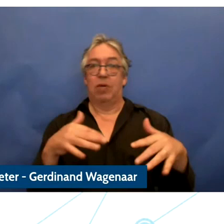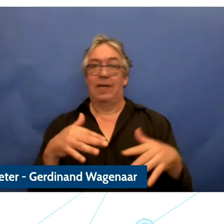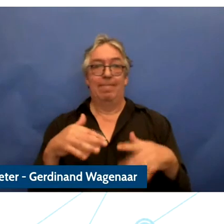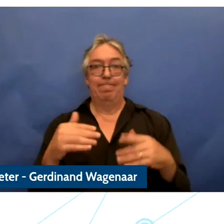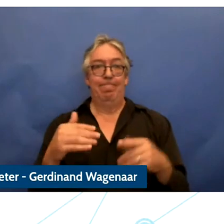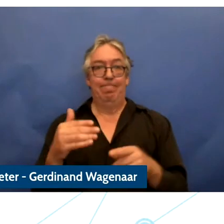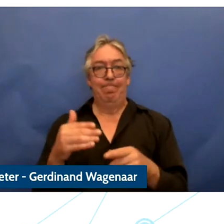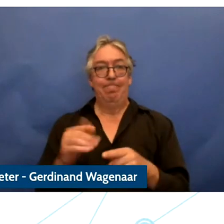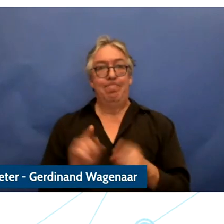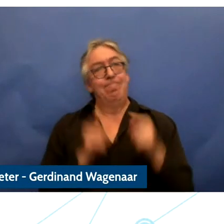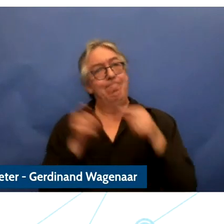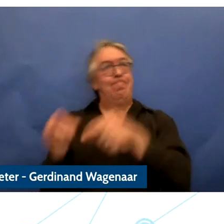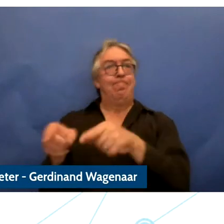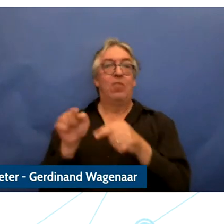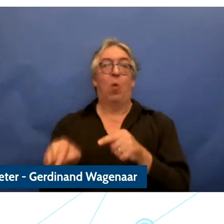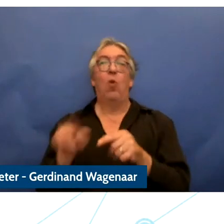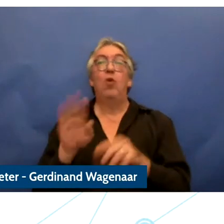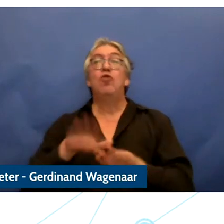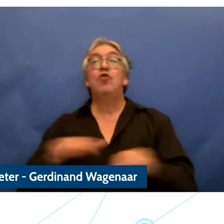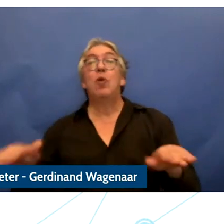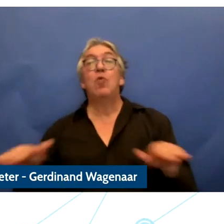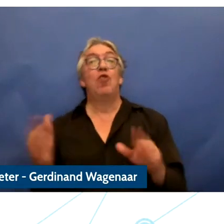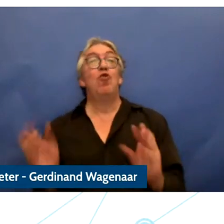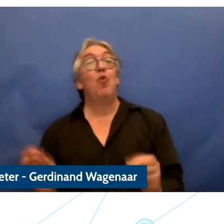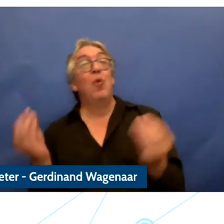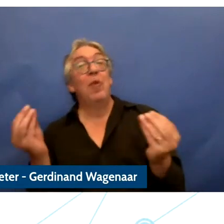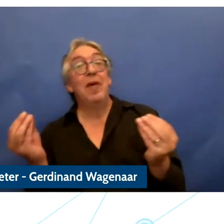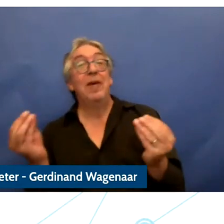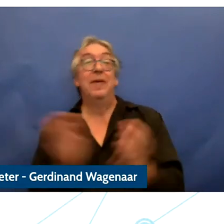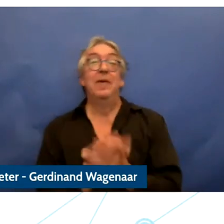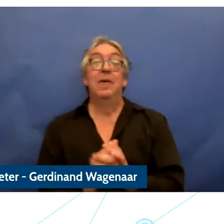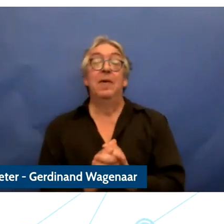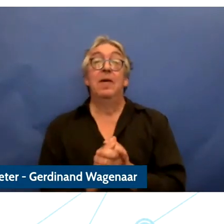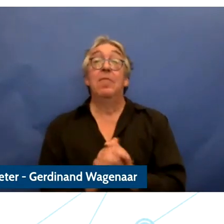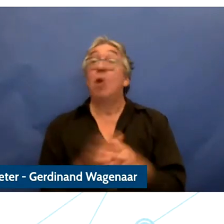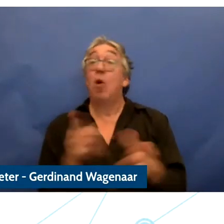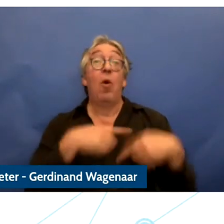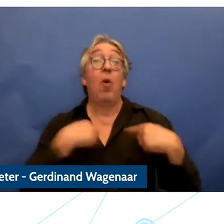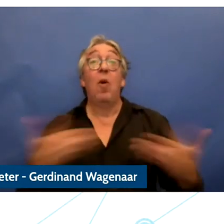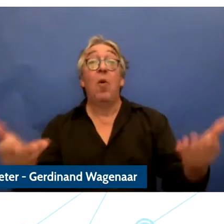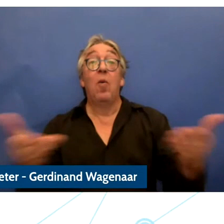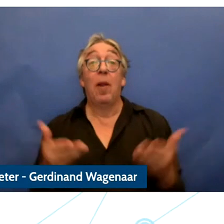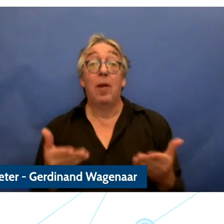wonderful to see so many people attending today and you are all welcome